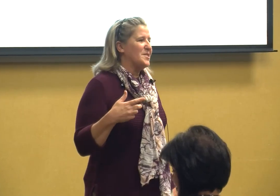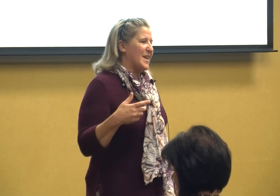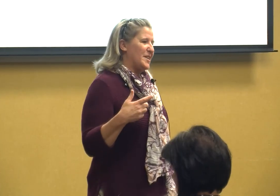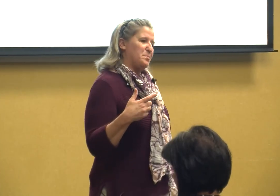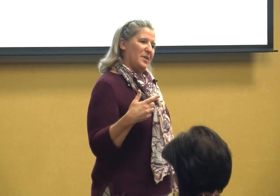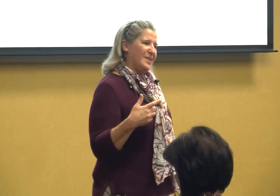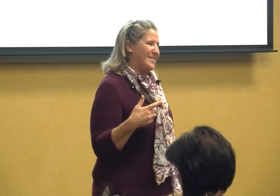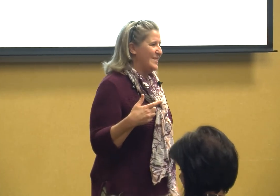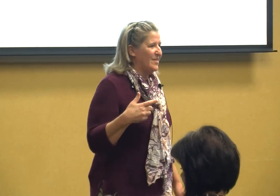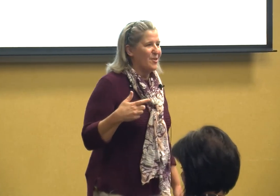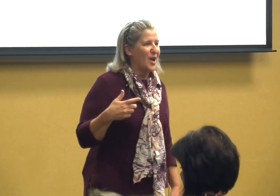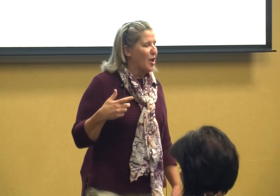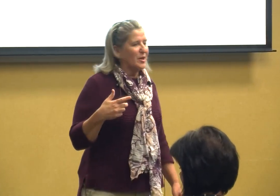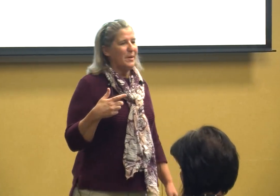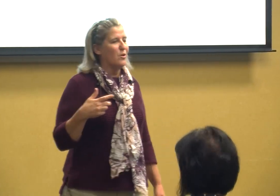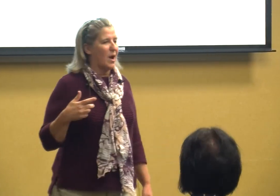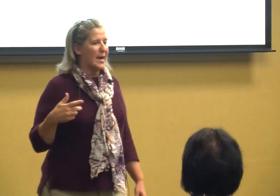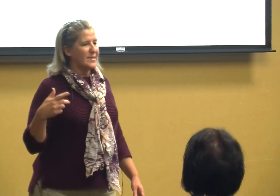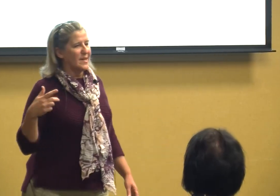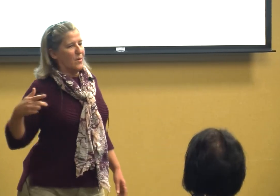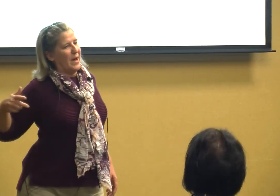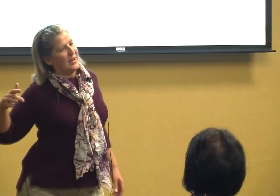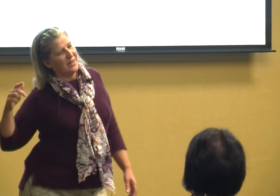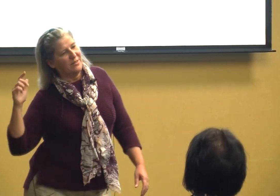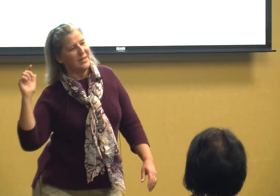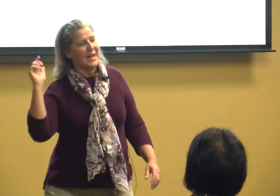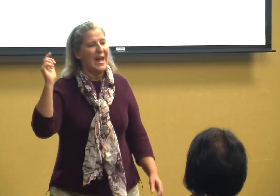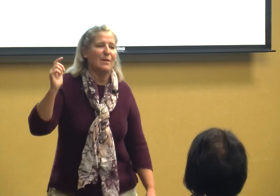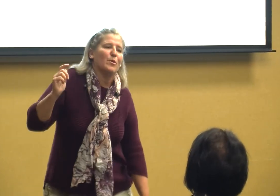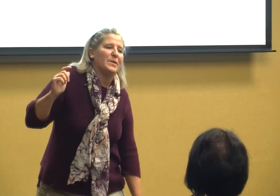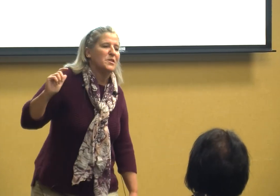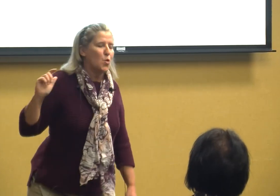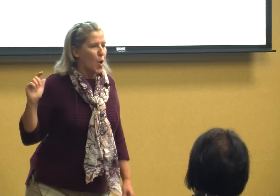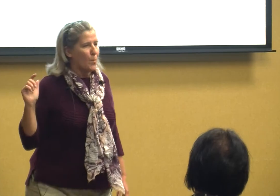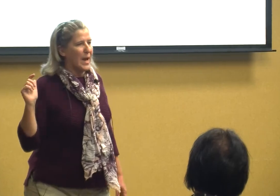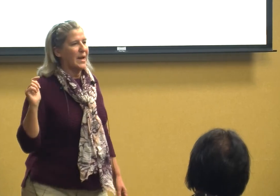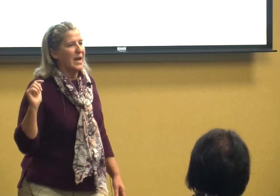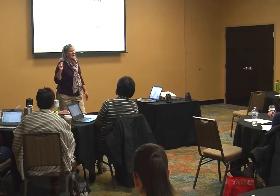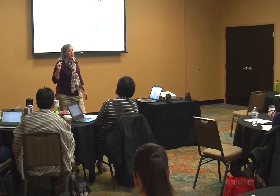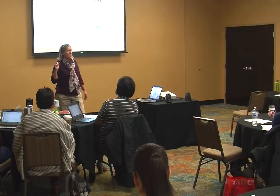seats please they're not going to be great so by the end of the day I'm going to be squirming which